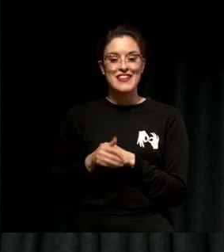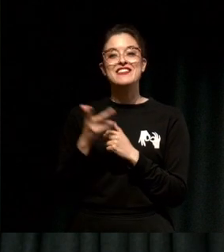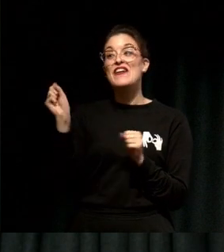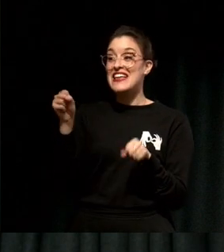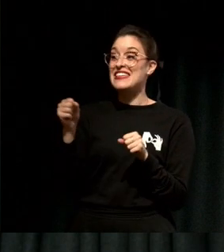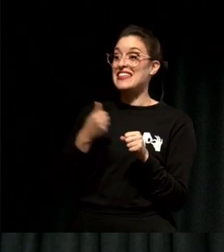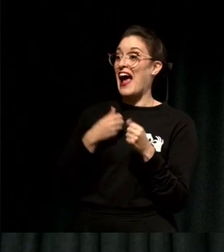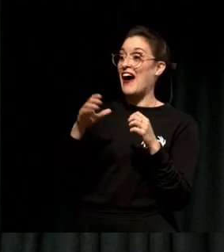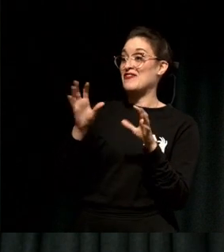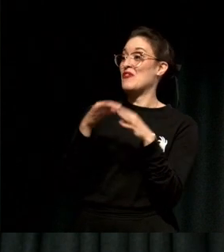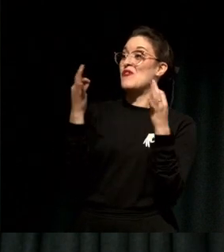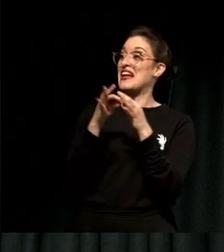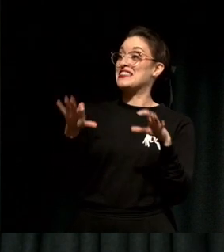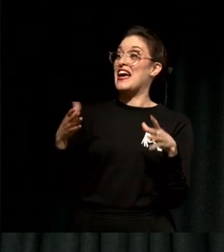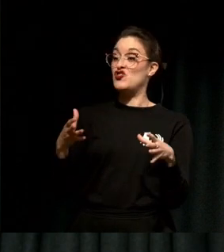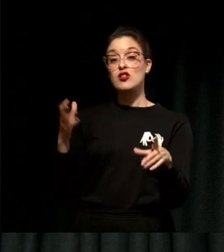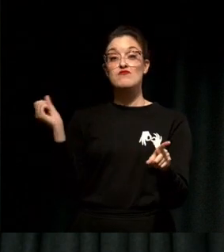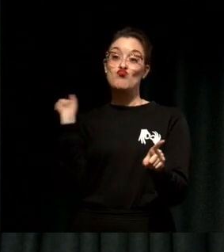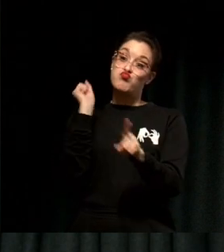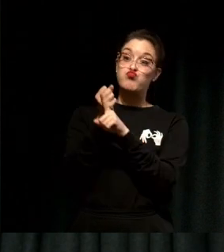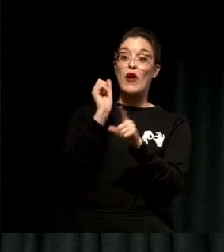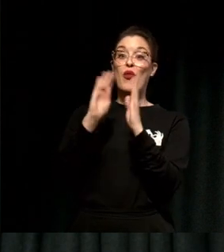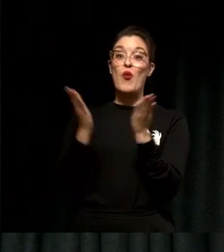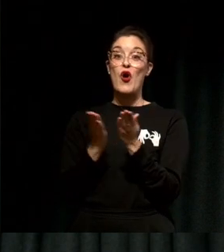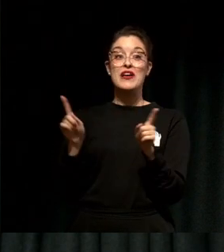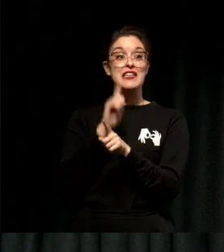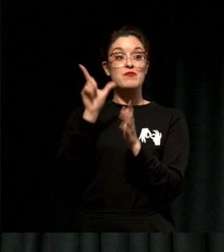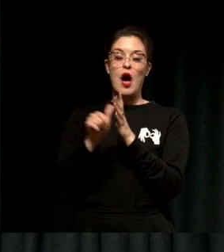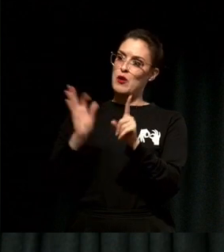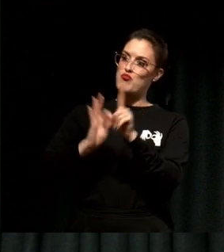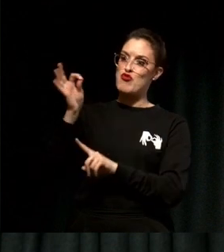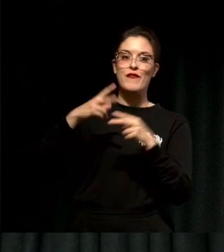can claim that kind of impact, but we feel pretty happy about that.